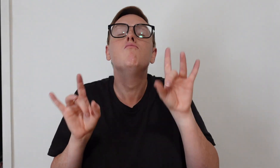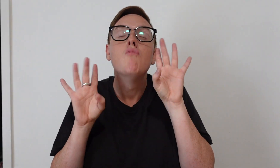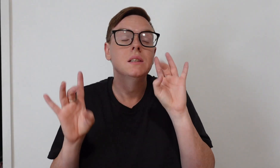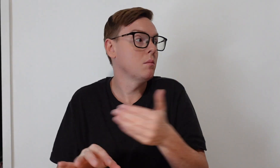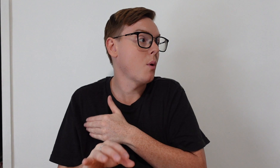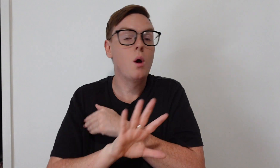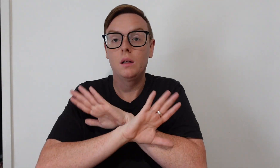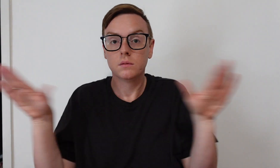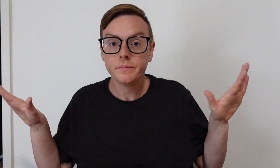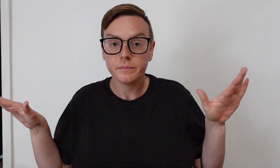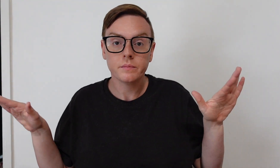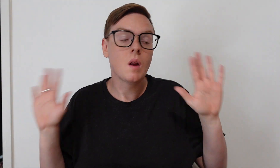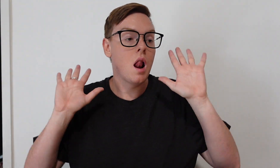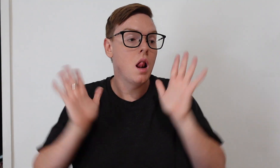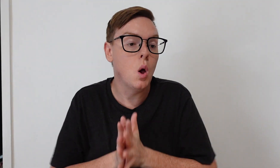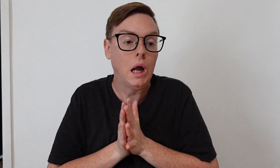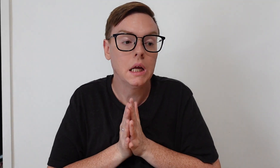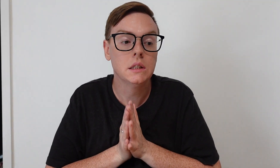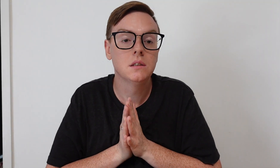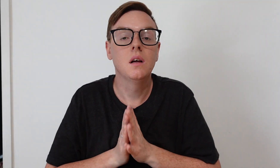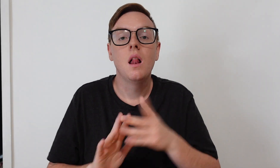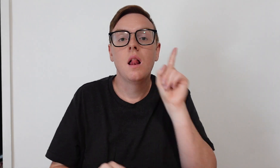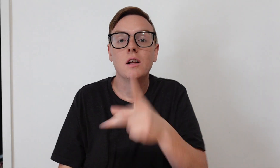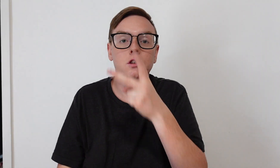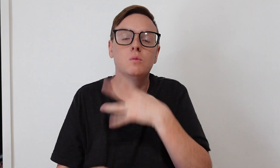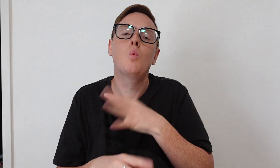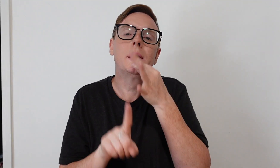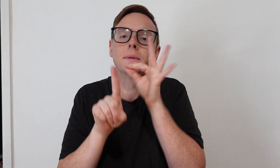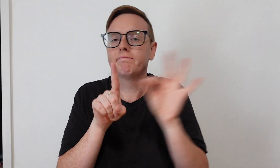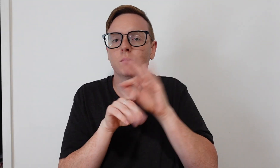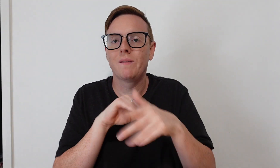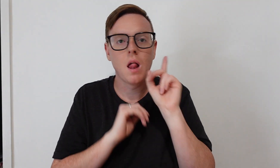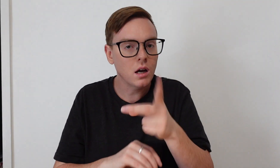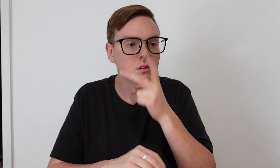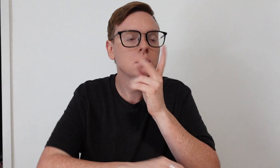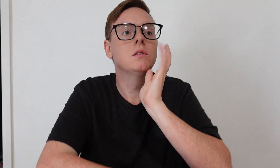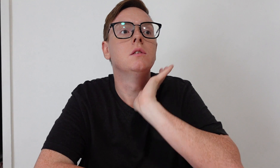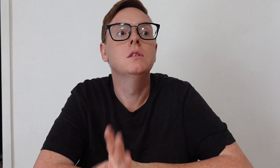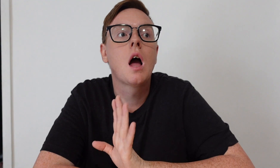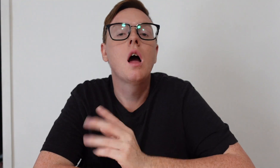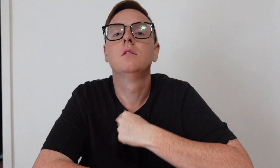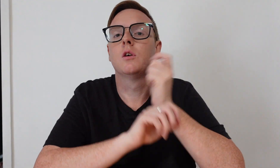What a crazy morning it was! I want to do a little update about last night.